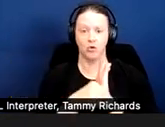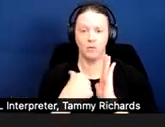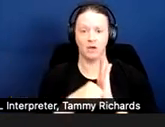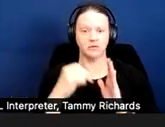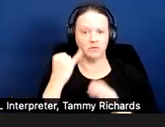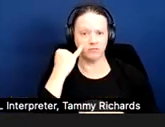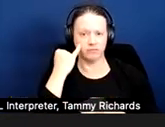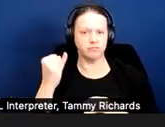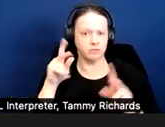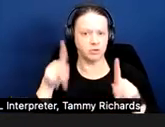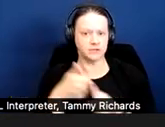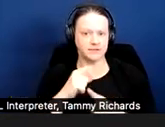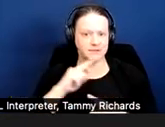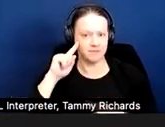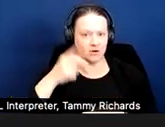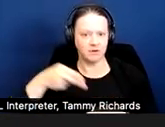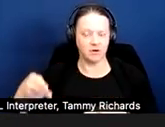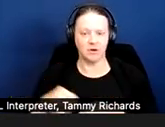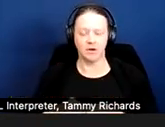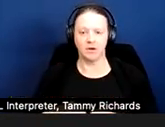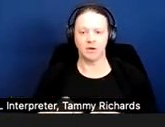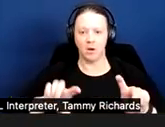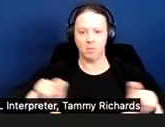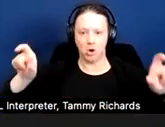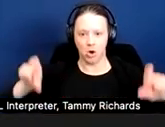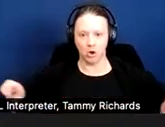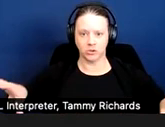grab bars in bathrooms; or even something like sound-proofing.